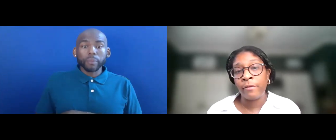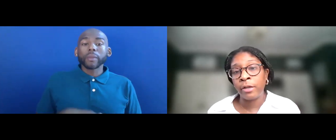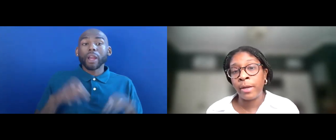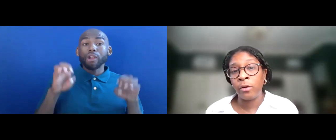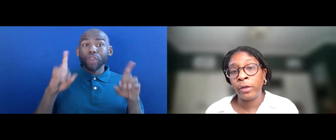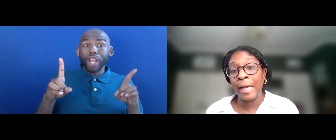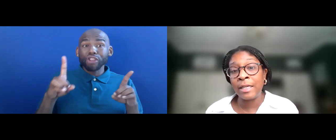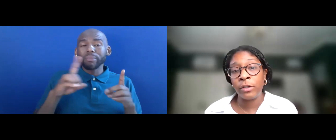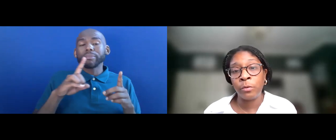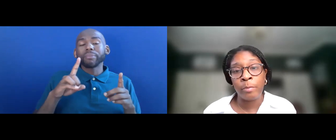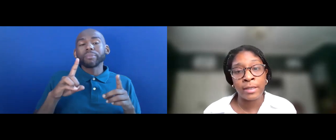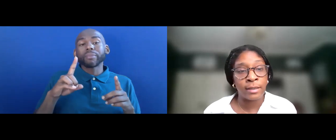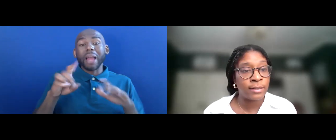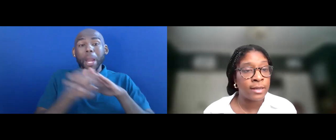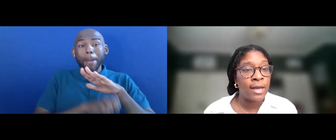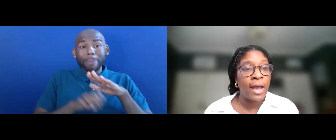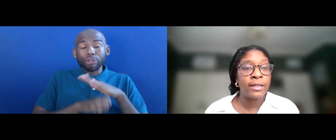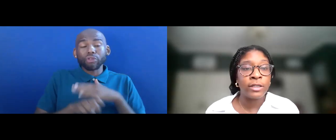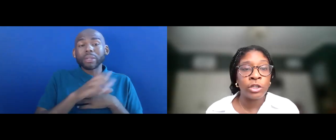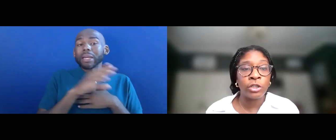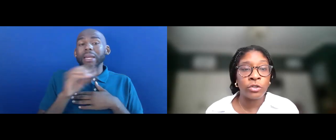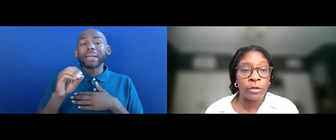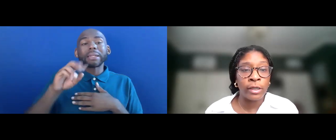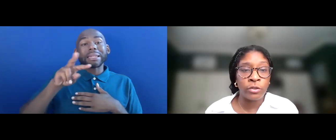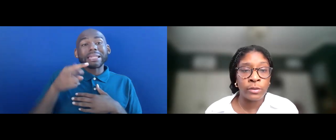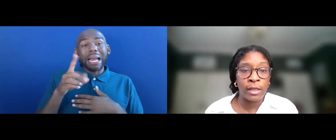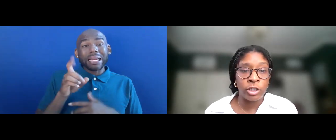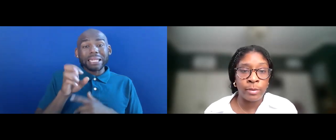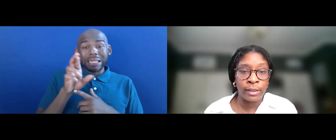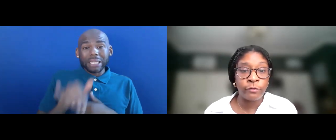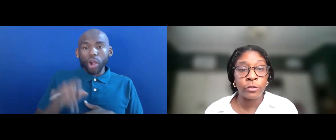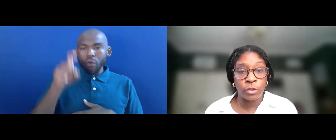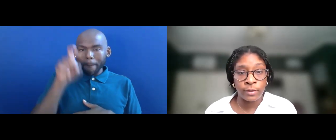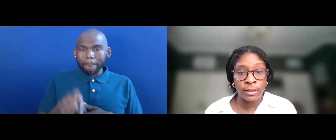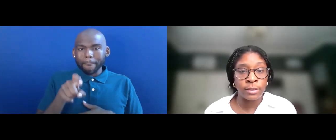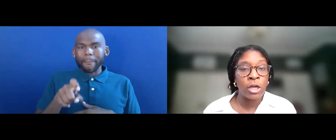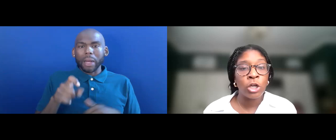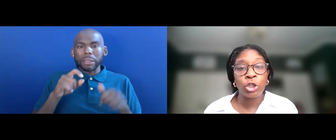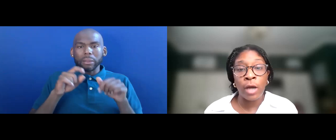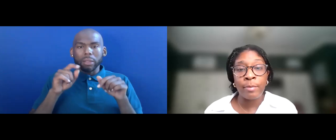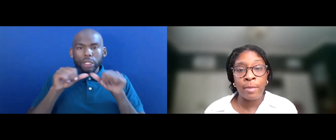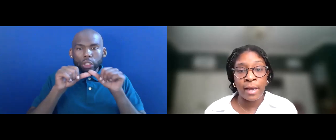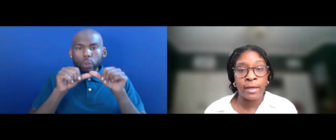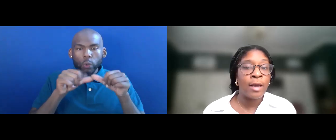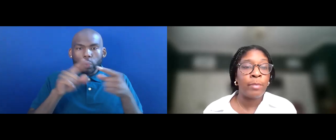EVALUATED ON AN INDIVIDUAL BASIS AND DECISIONS CONCERNING THE STUDENT'S ELIGIBILITY FOR SERVICES SHOULD NOT BE MADE